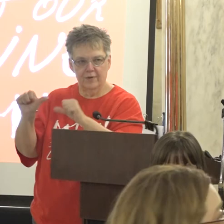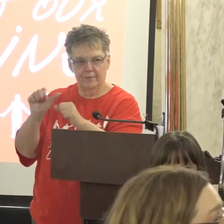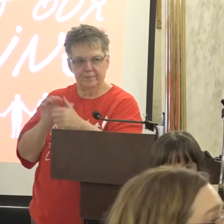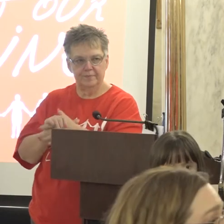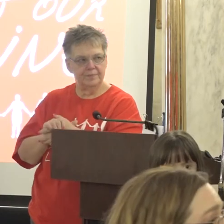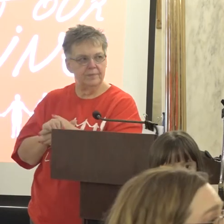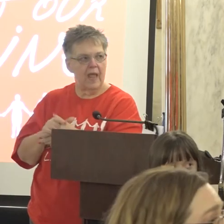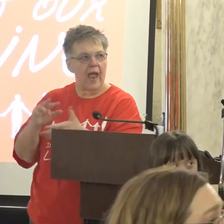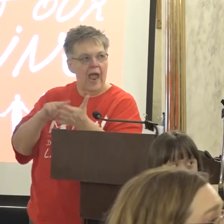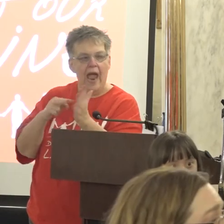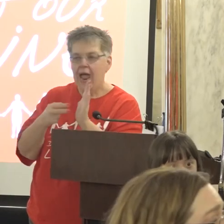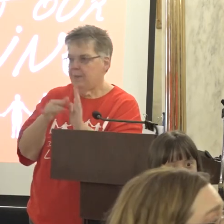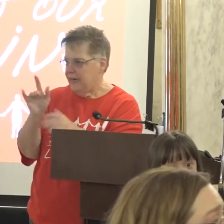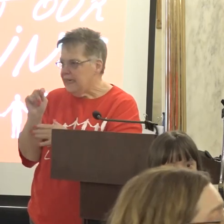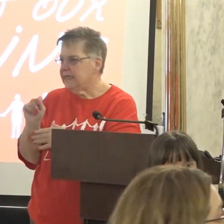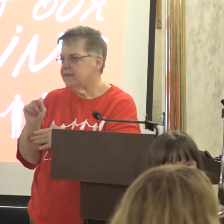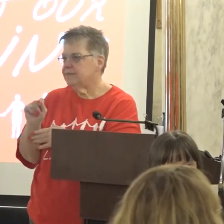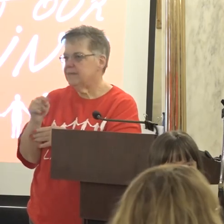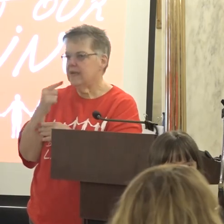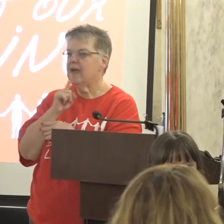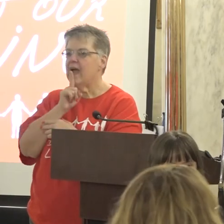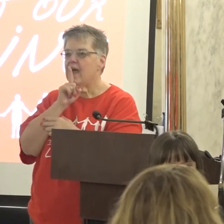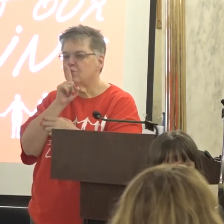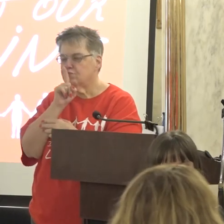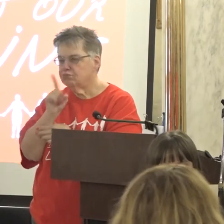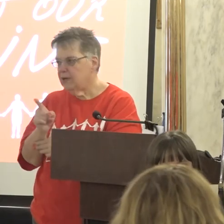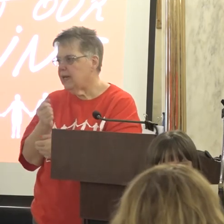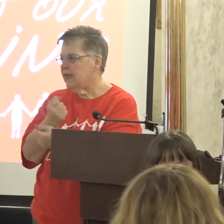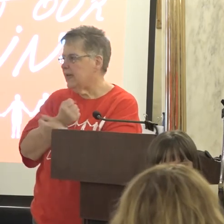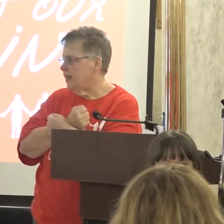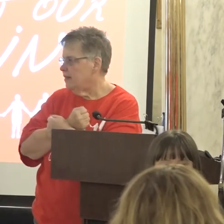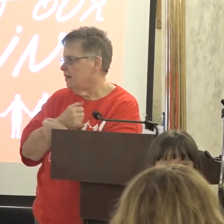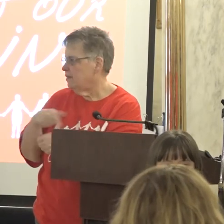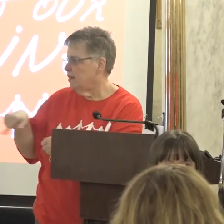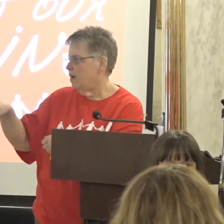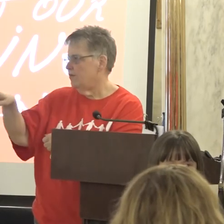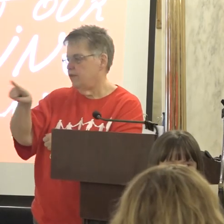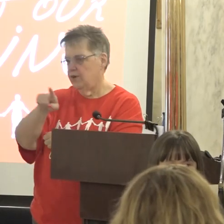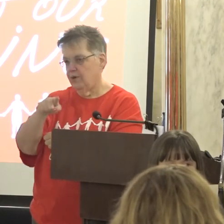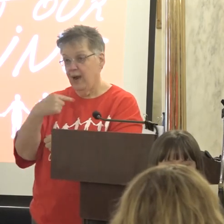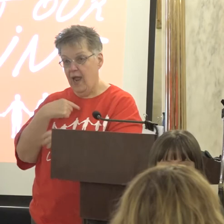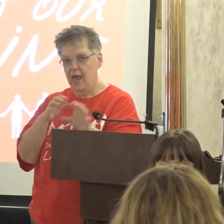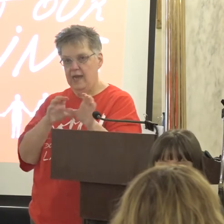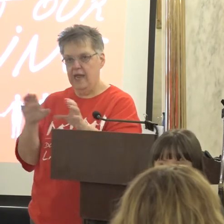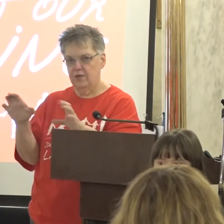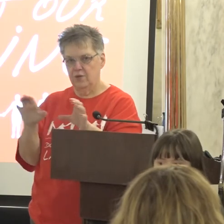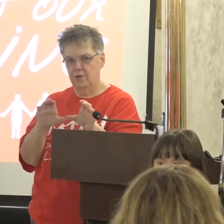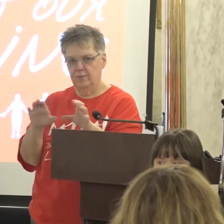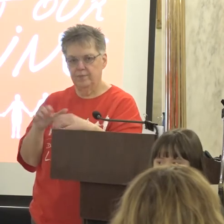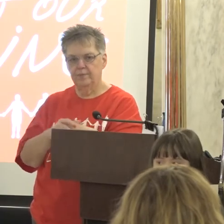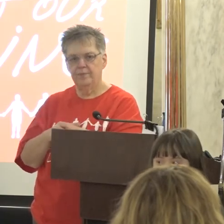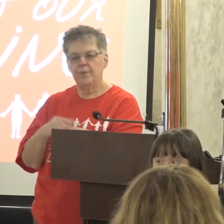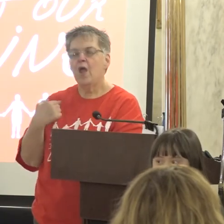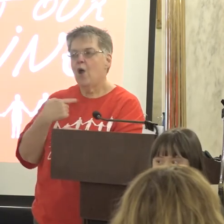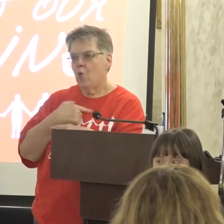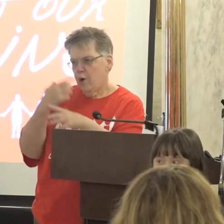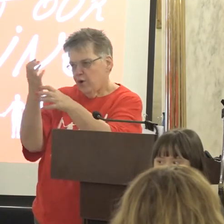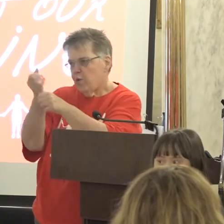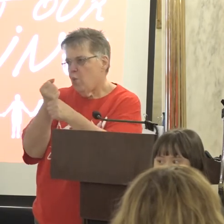I mean it when I say this that I really genuinely love you And I do And we're going to win this battle